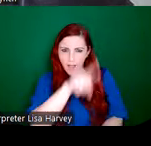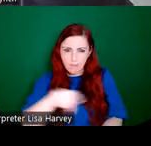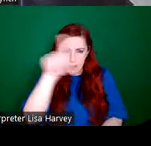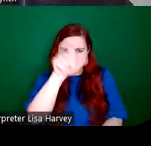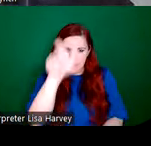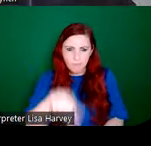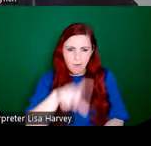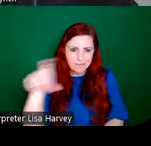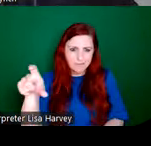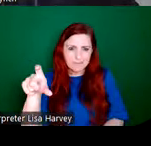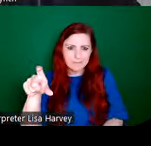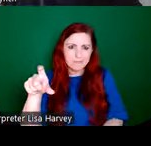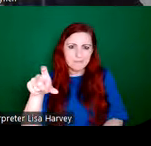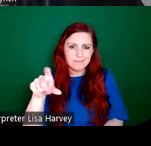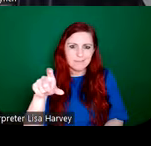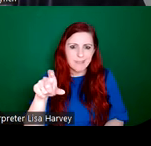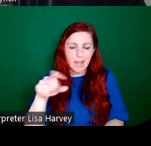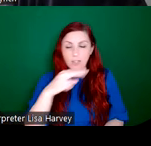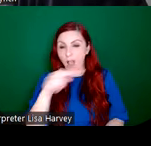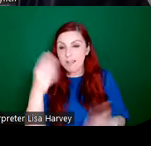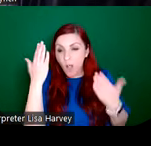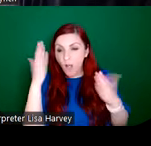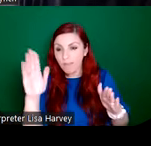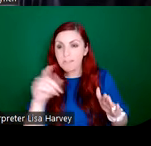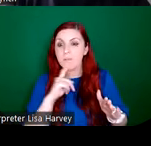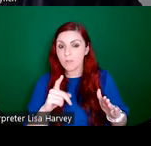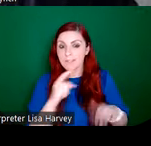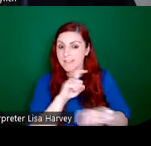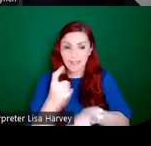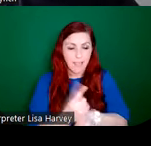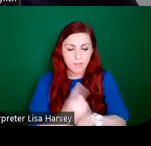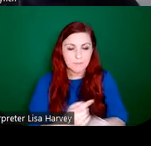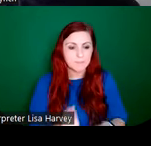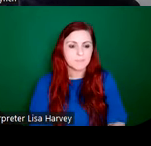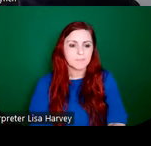background, it's a little bit more subtle. Alongside the individuality of the